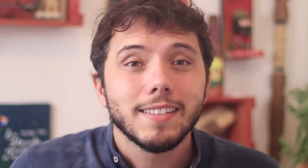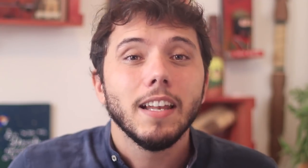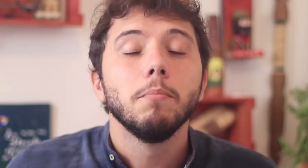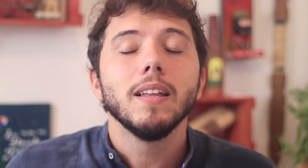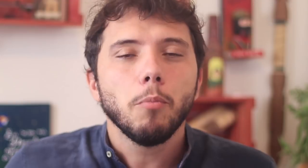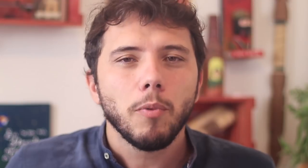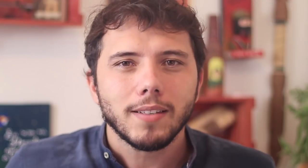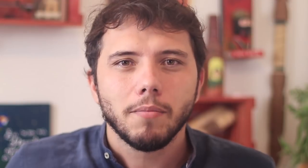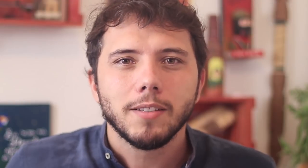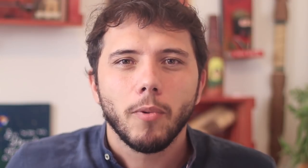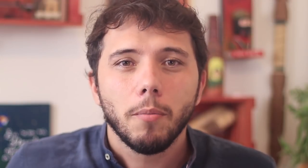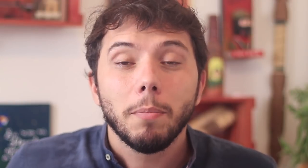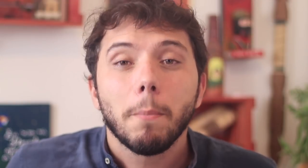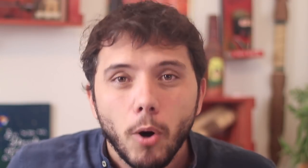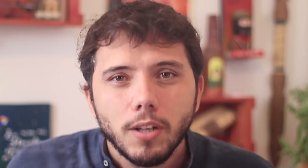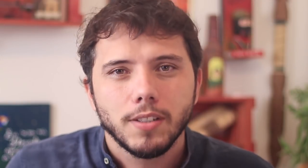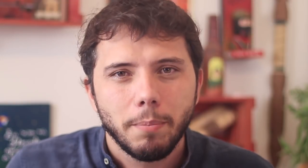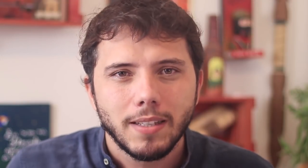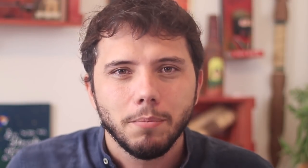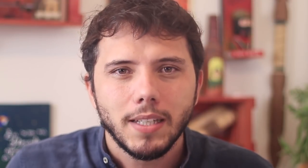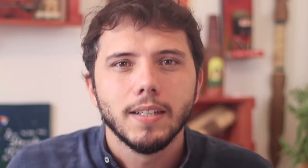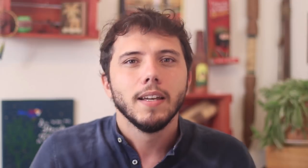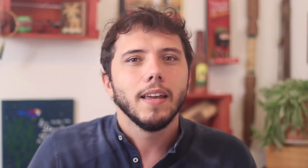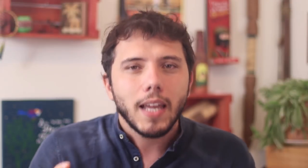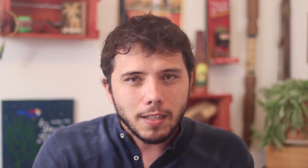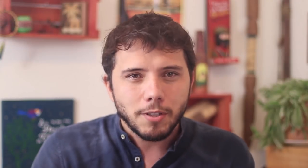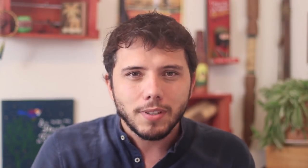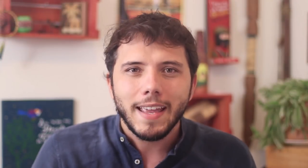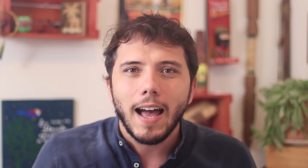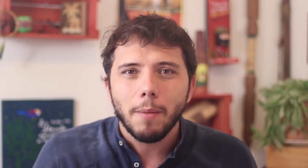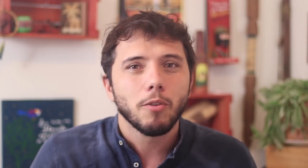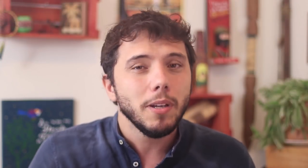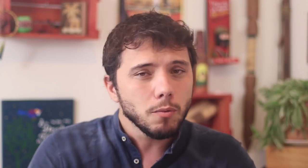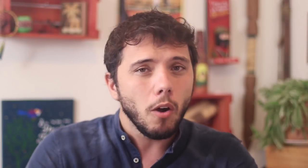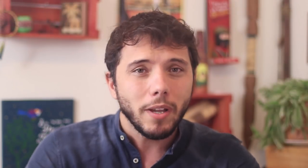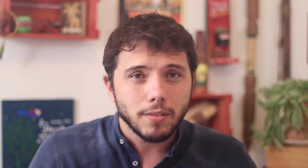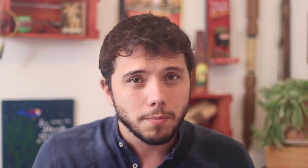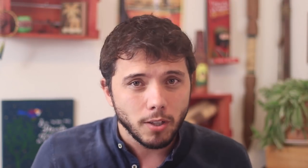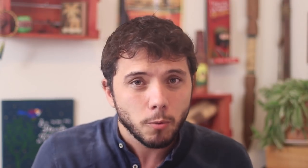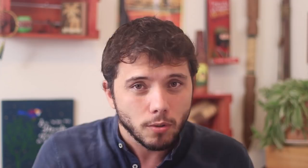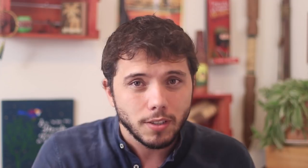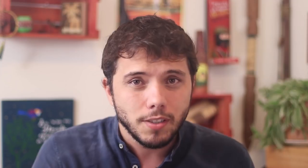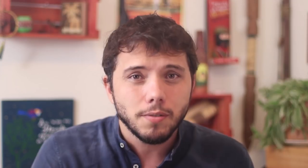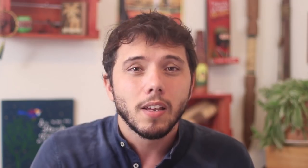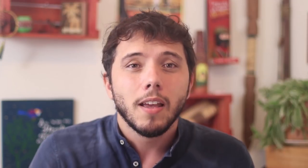he send the poor to their deaths in this pandemic. He wants people to reopen business even with the increased deaths caused by this